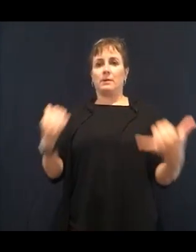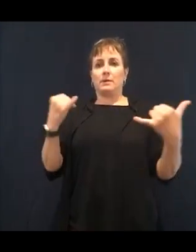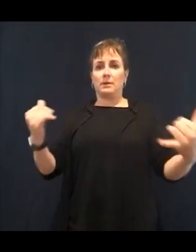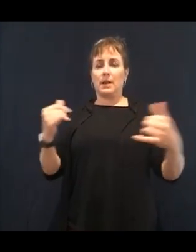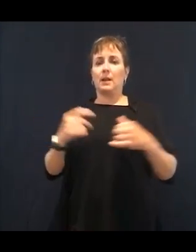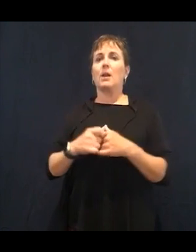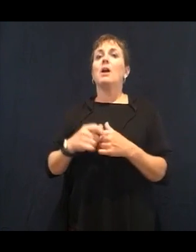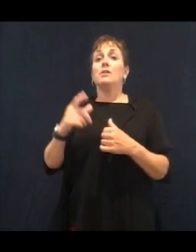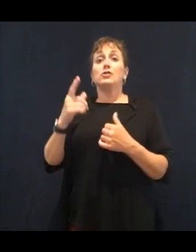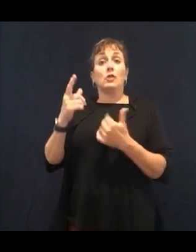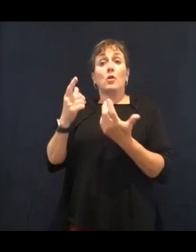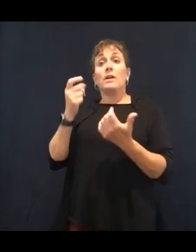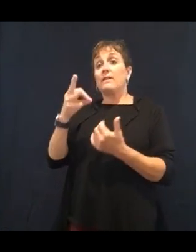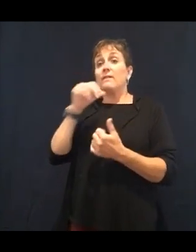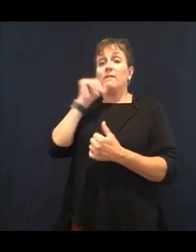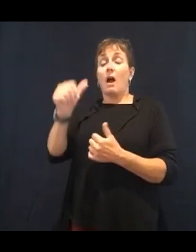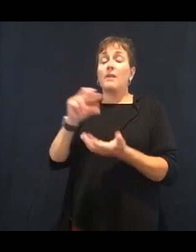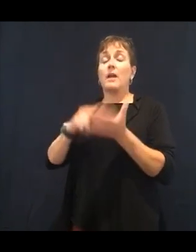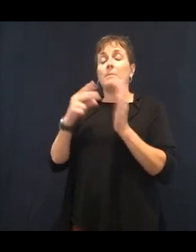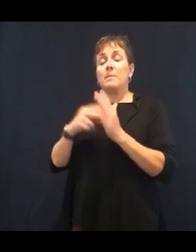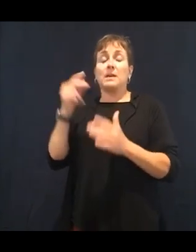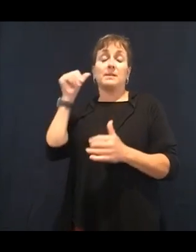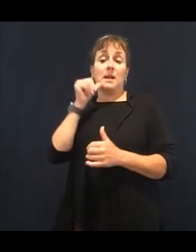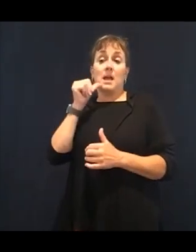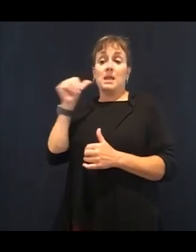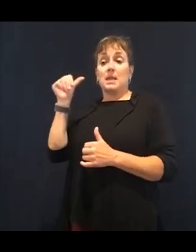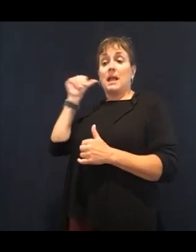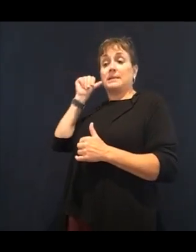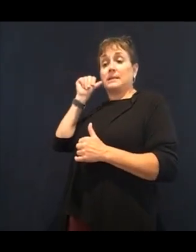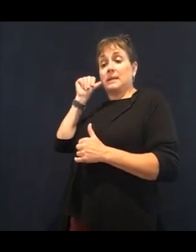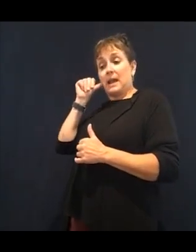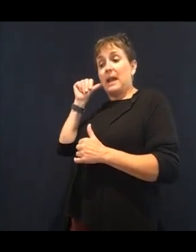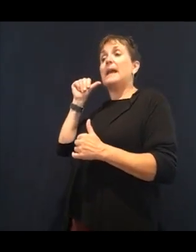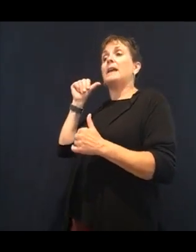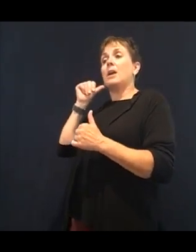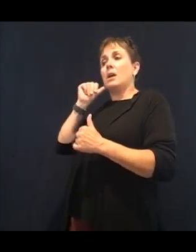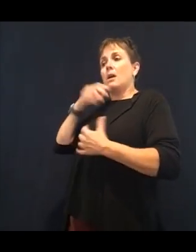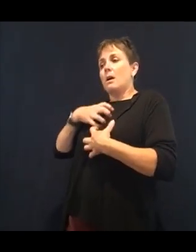help with cravings and normalizing this blood sugars. But what's